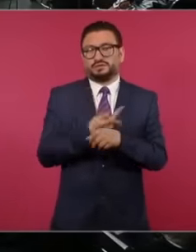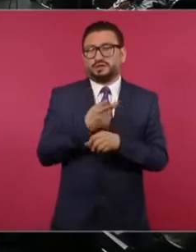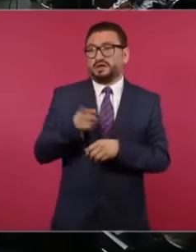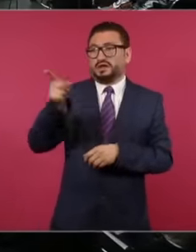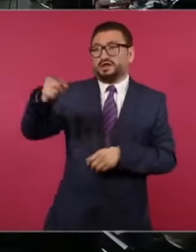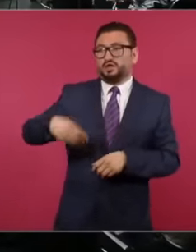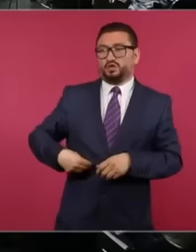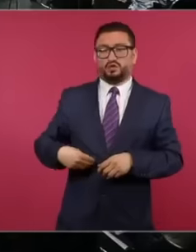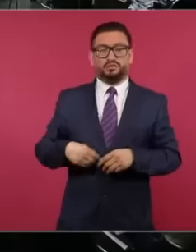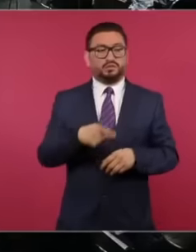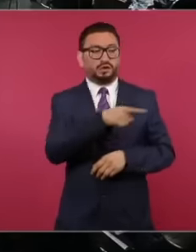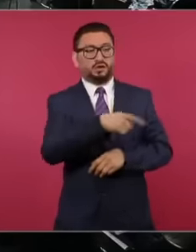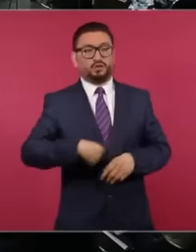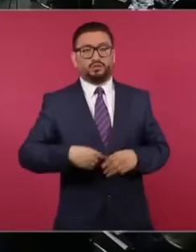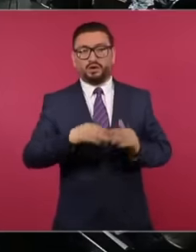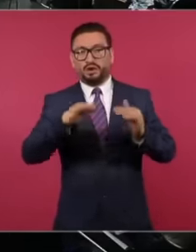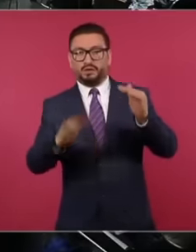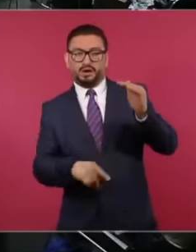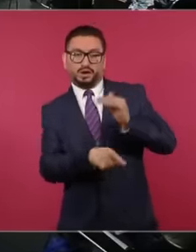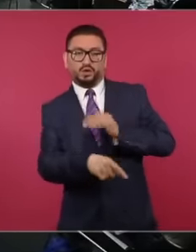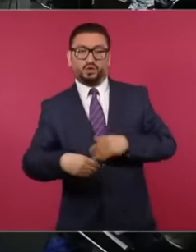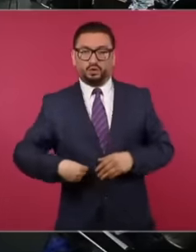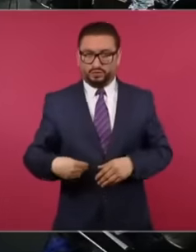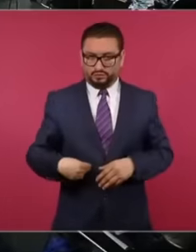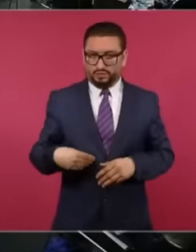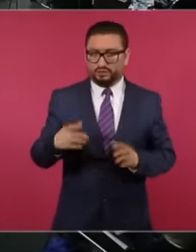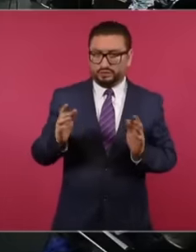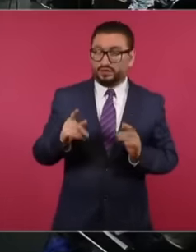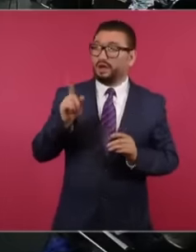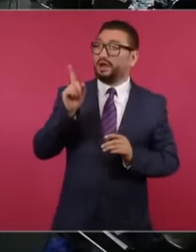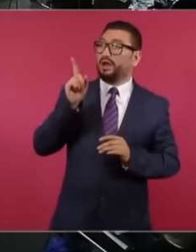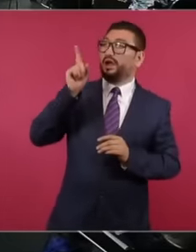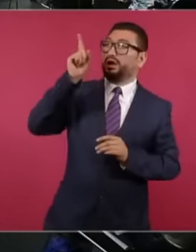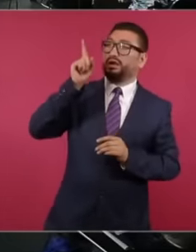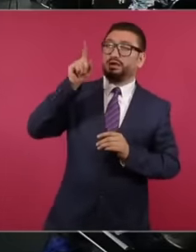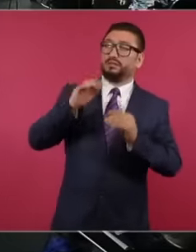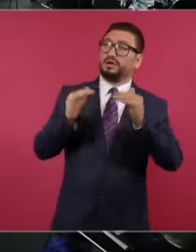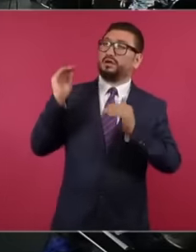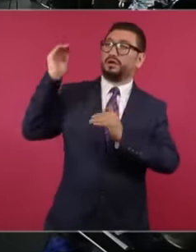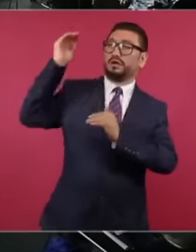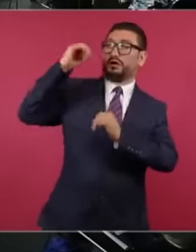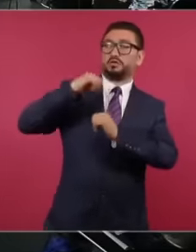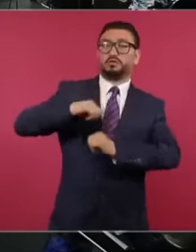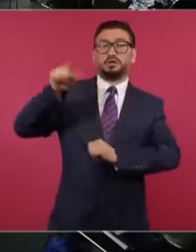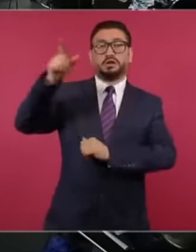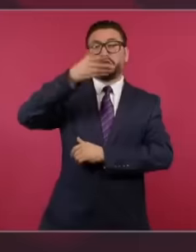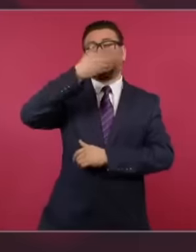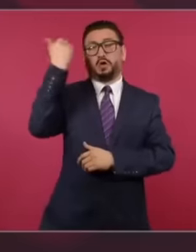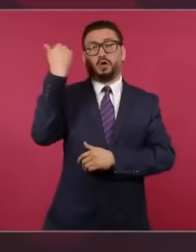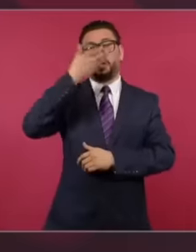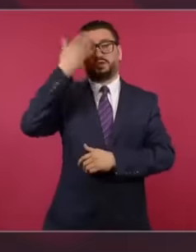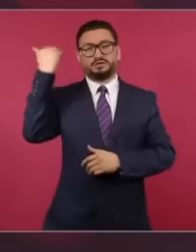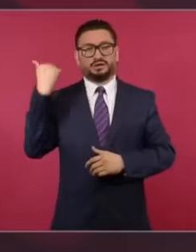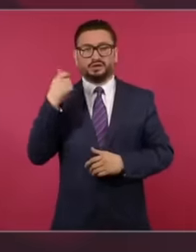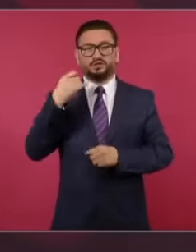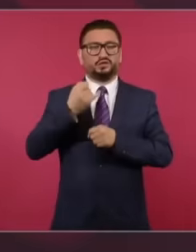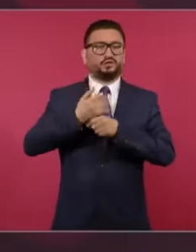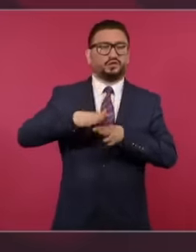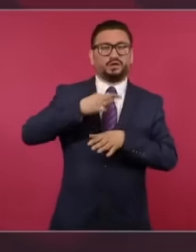the one below, the one above doesn't know, eh, he's probably not informed, he has